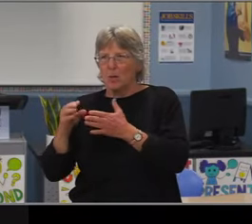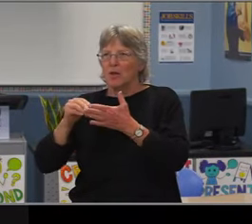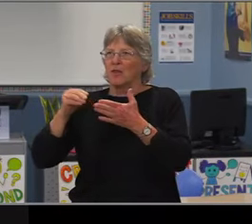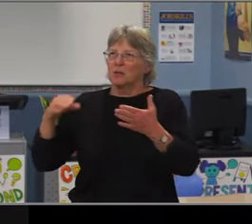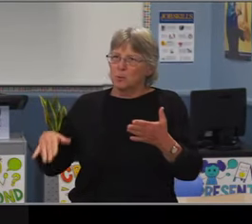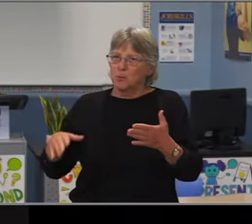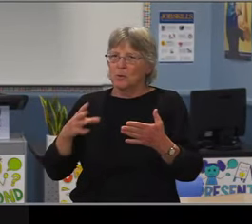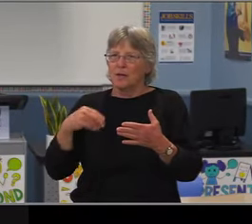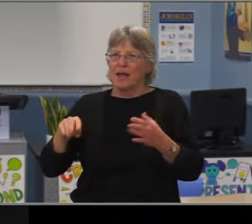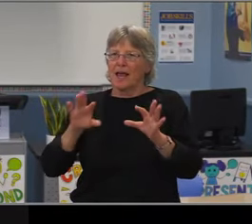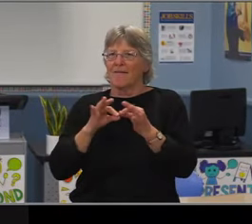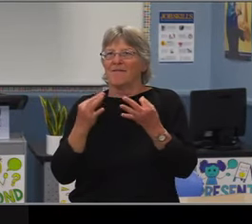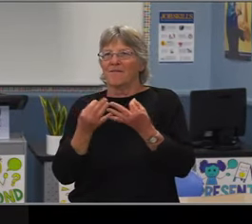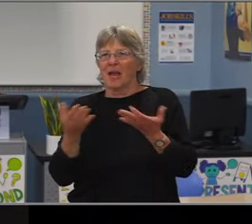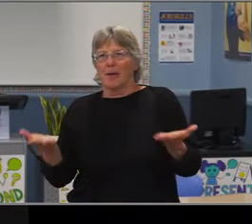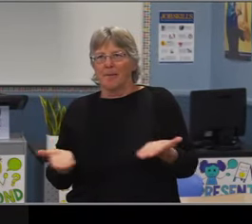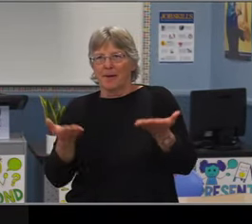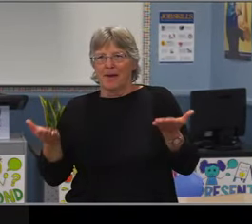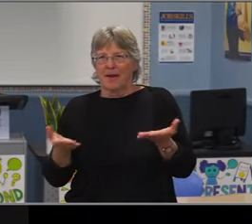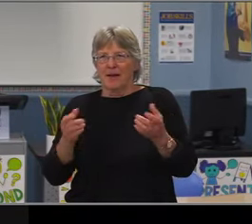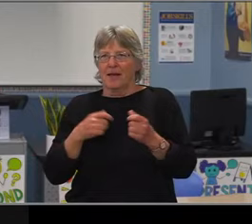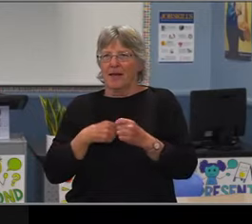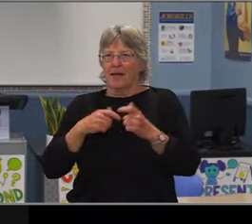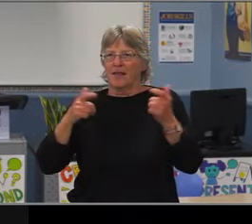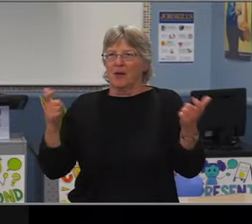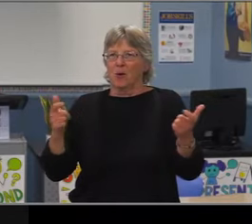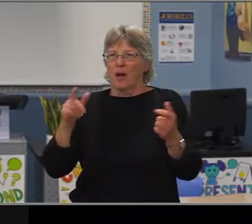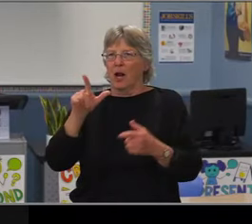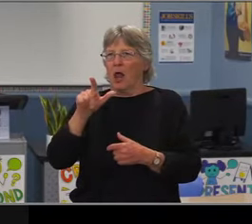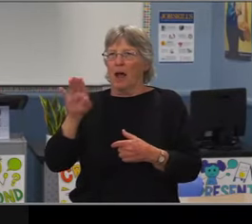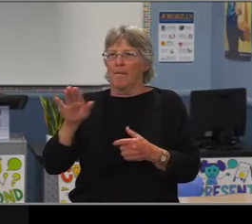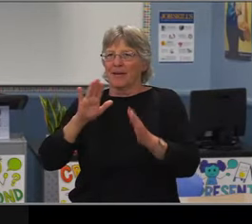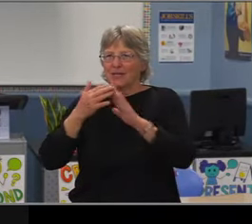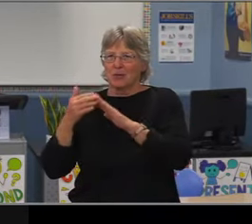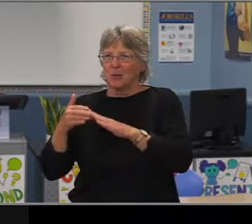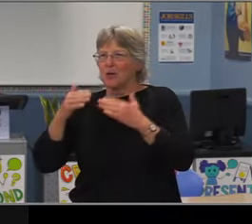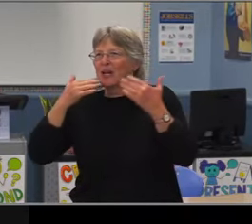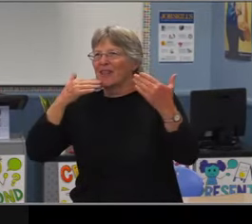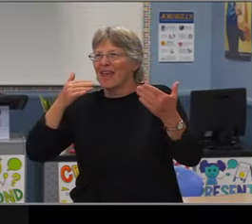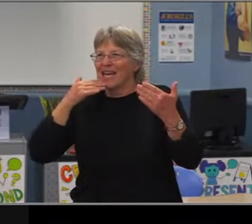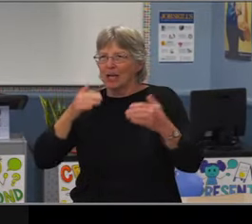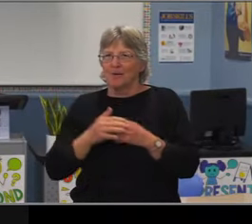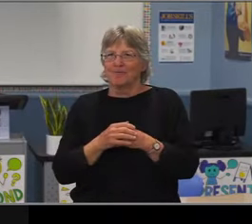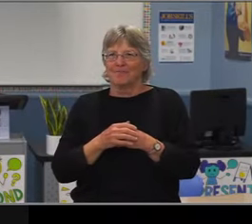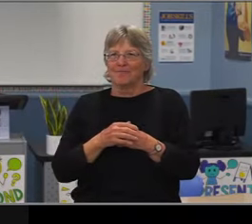in what this district has done and what it will continue to do. So thank you one and all